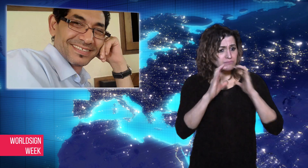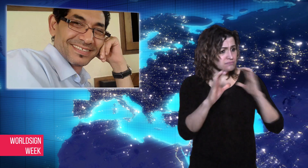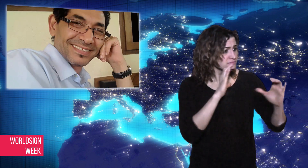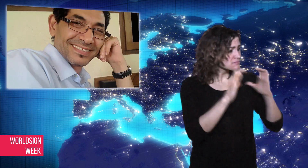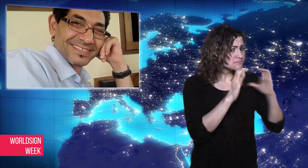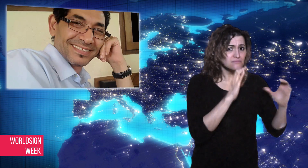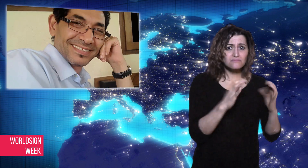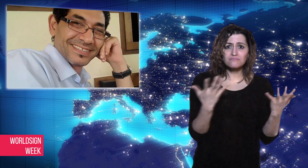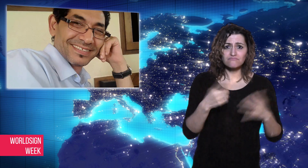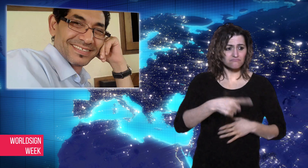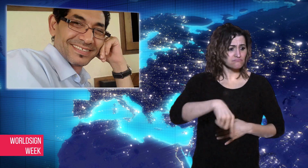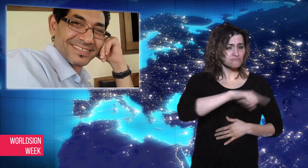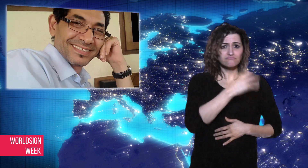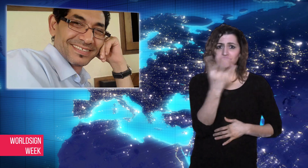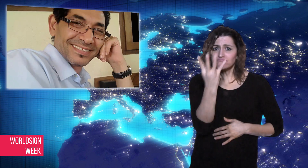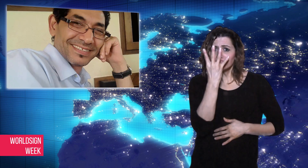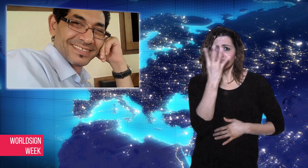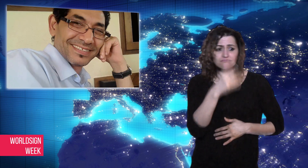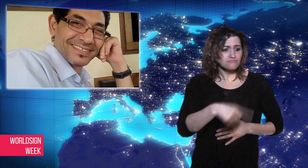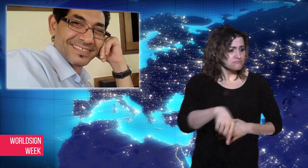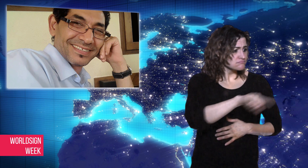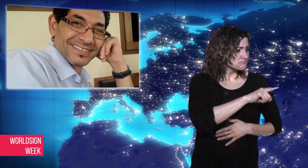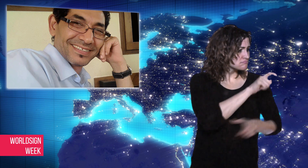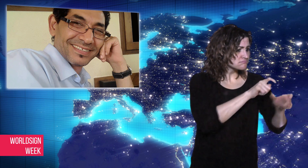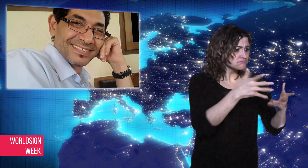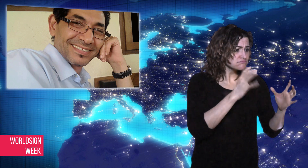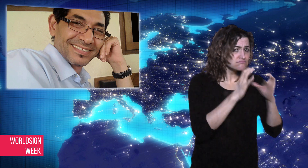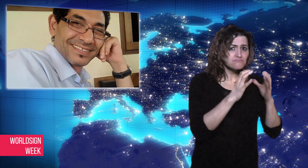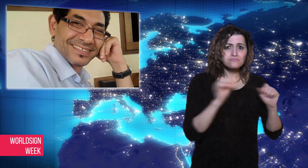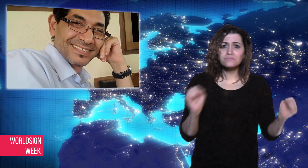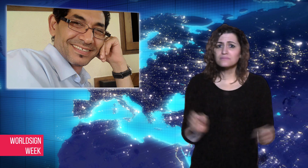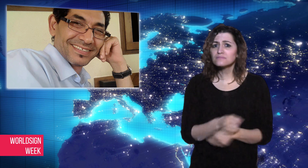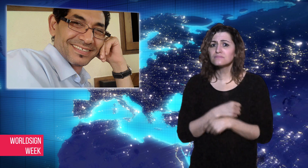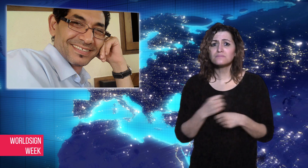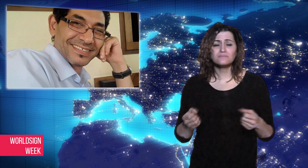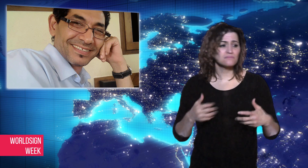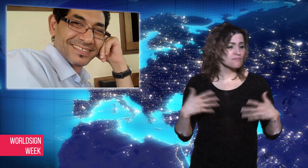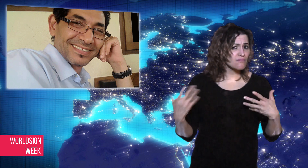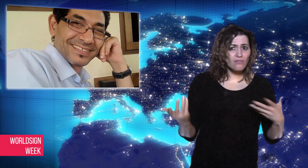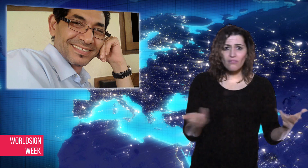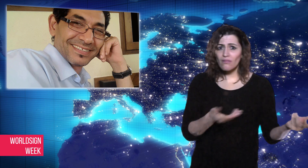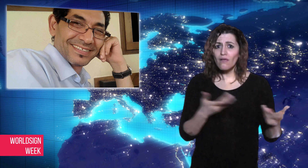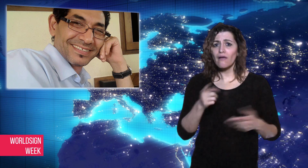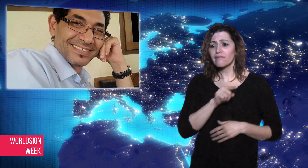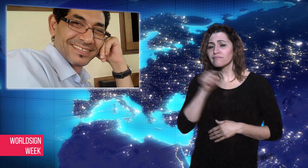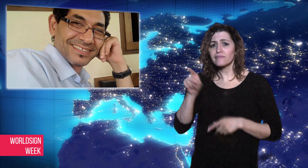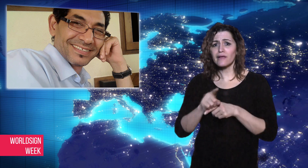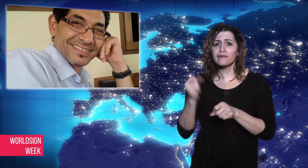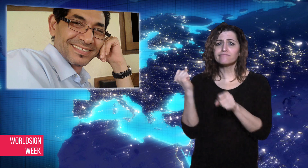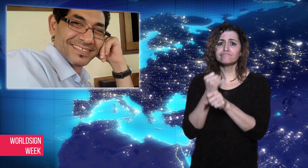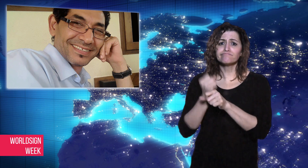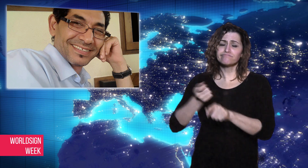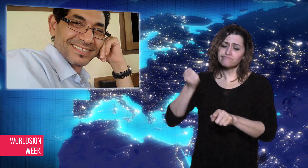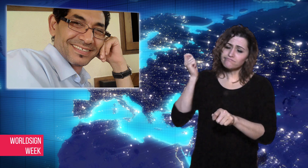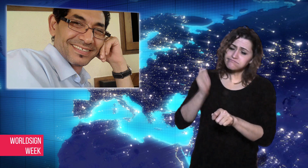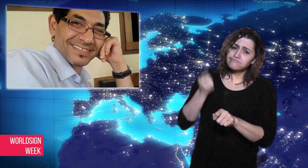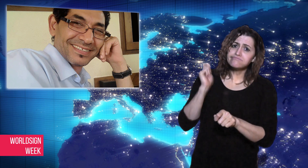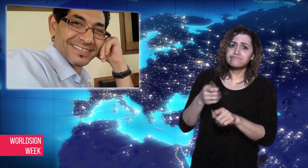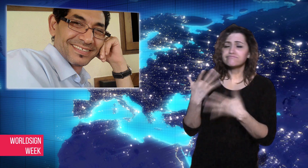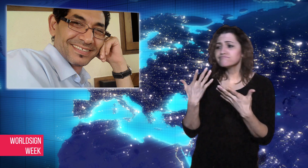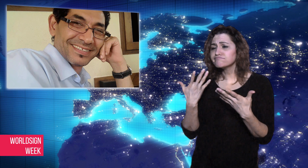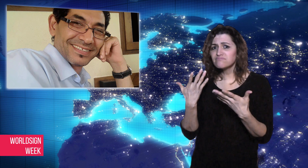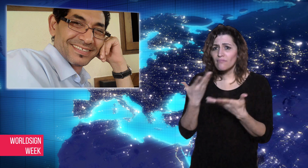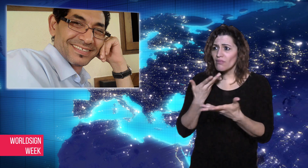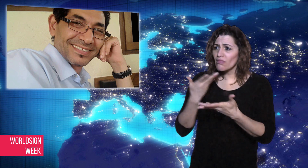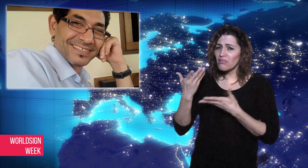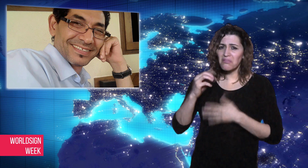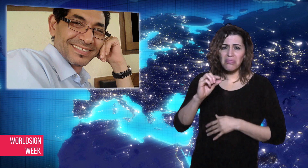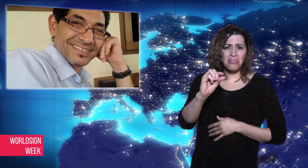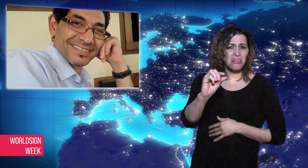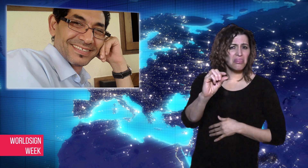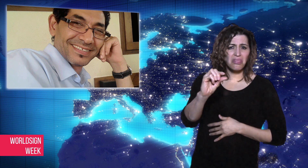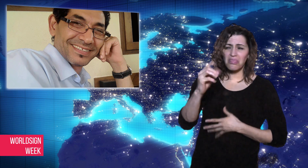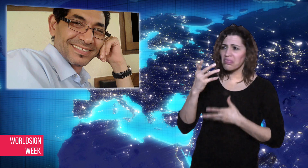with little communication. The appeal